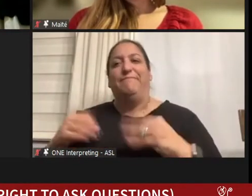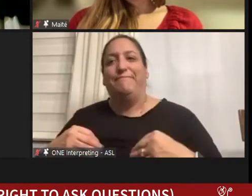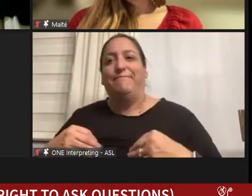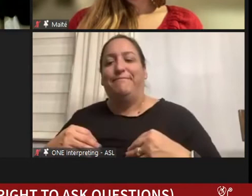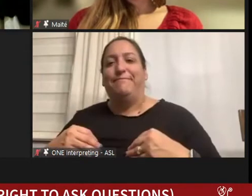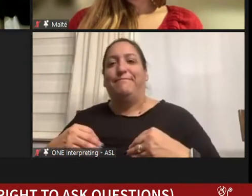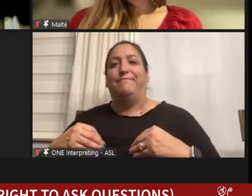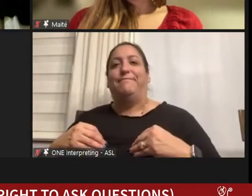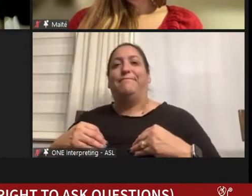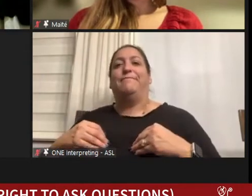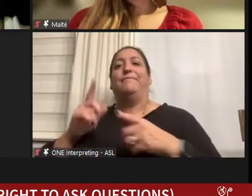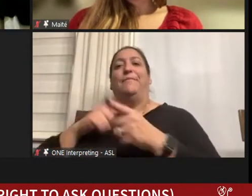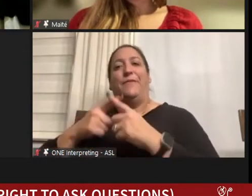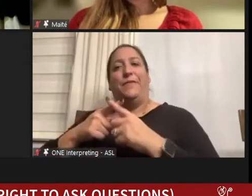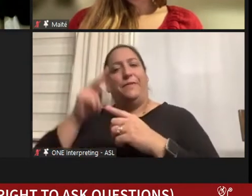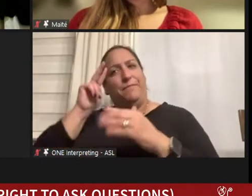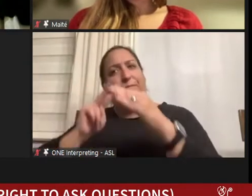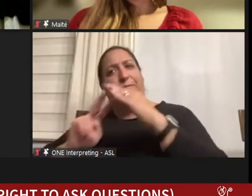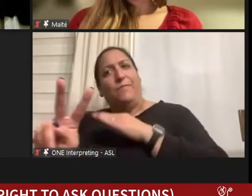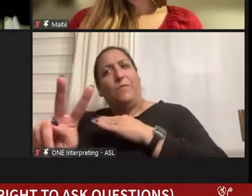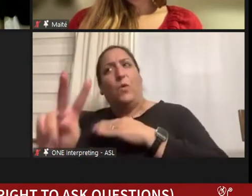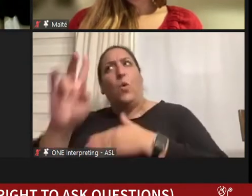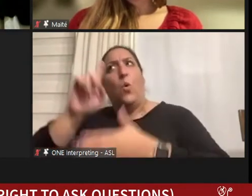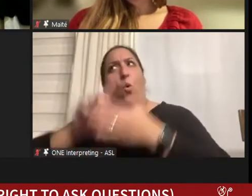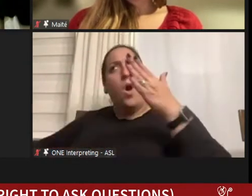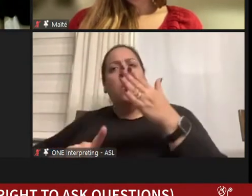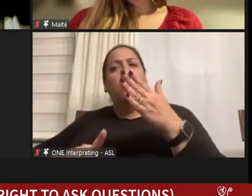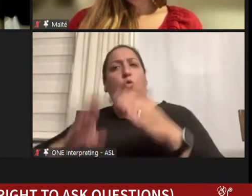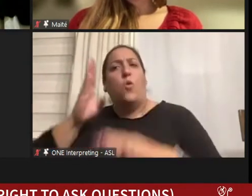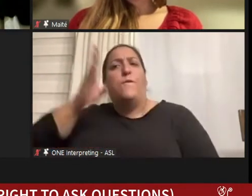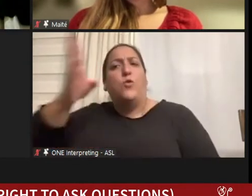forward and ask yourself what is your legacy going to be? What would you like